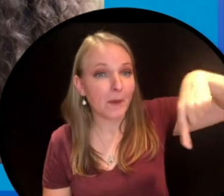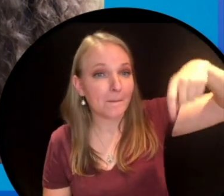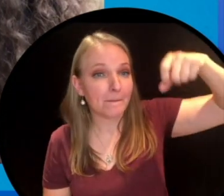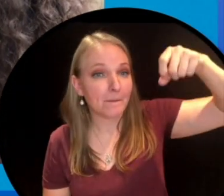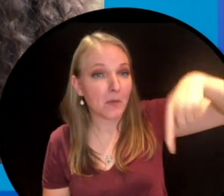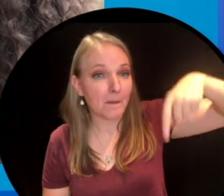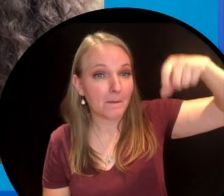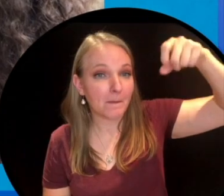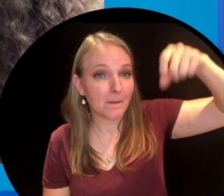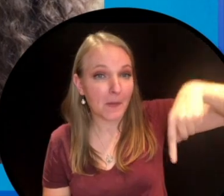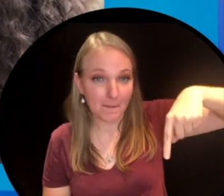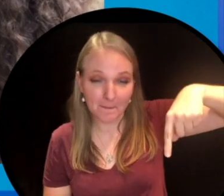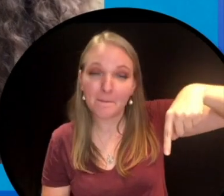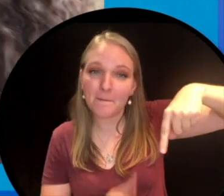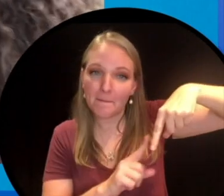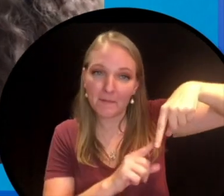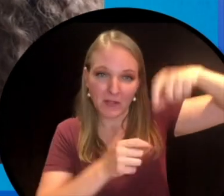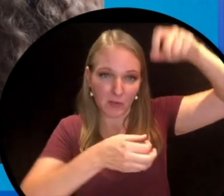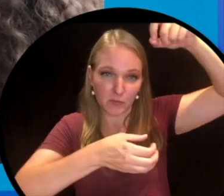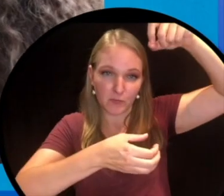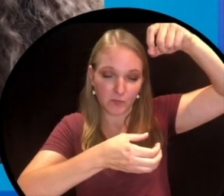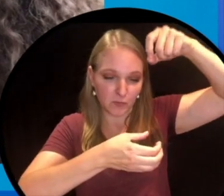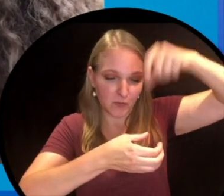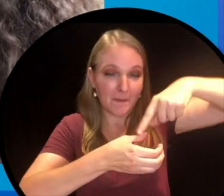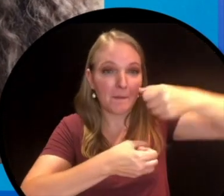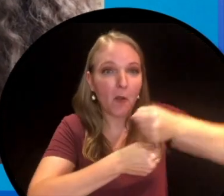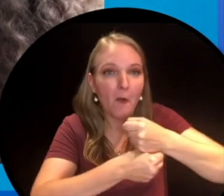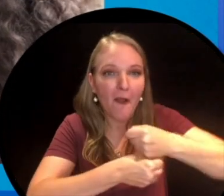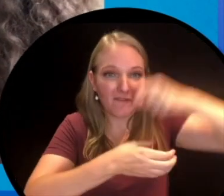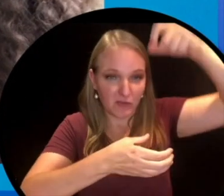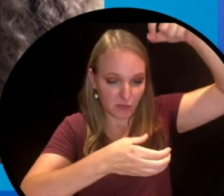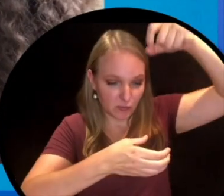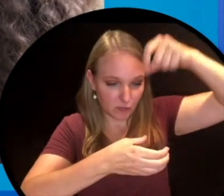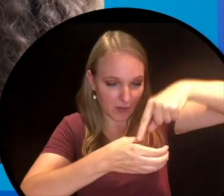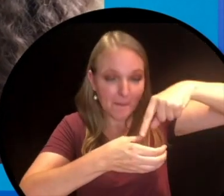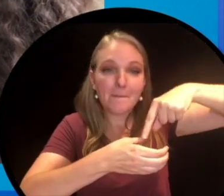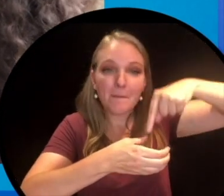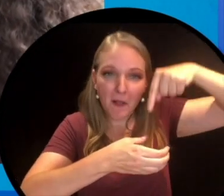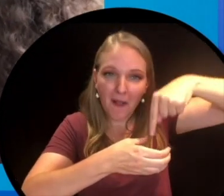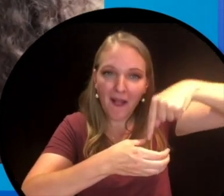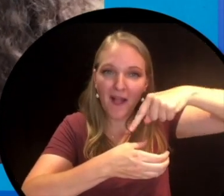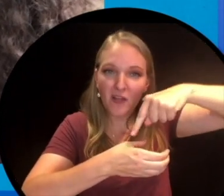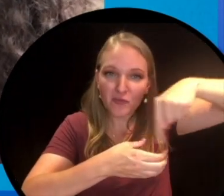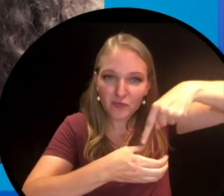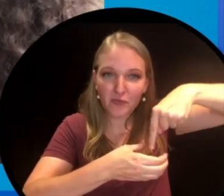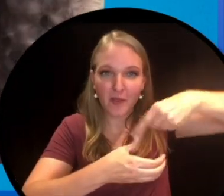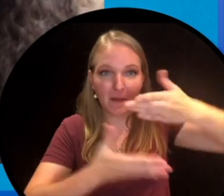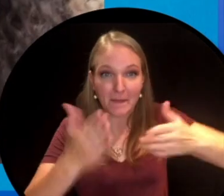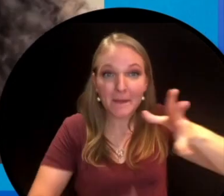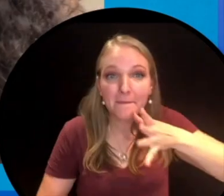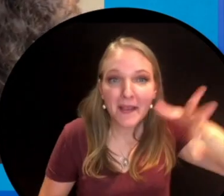drop of water or coffee makes when it lands in the liquid. I love coffee, maybe your parents